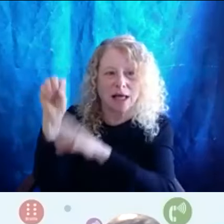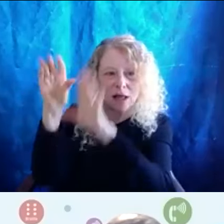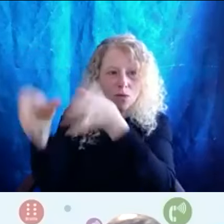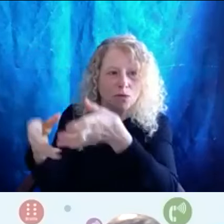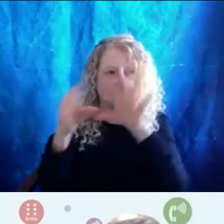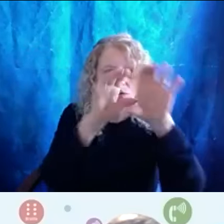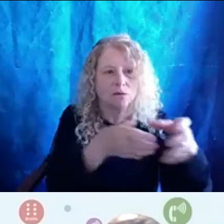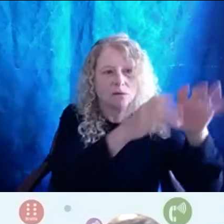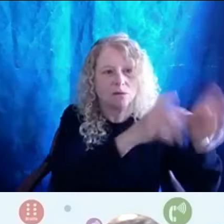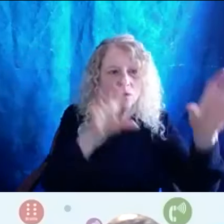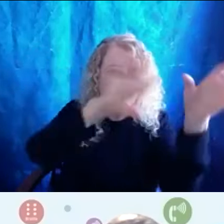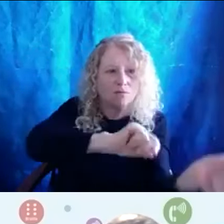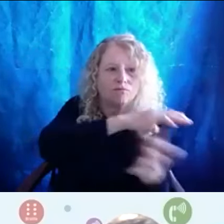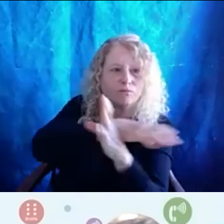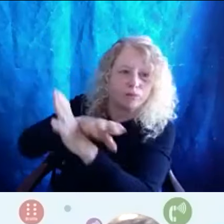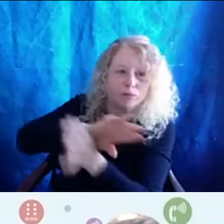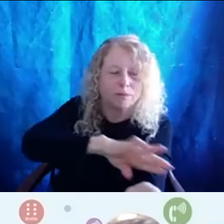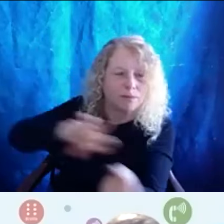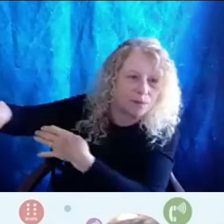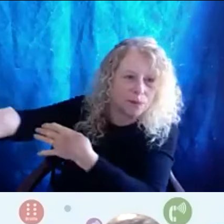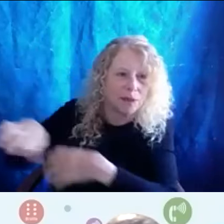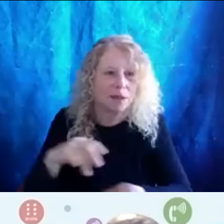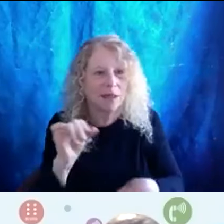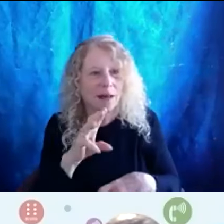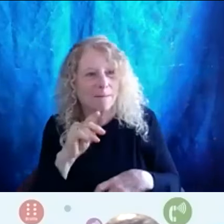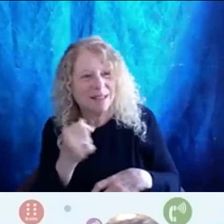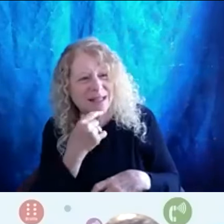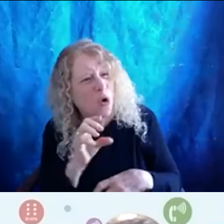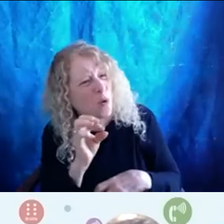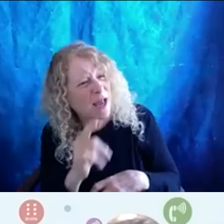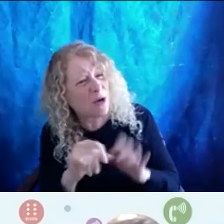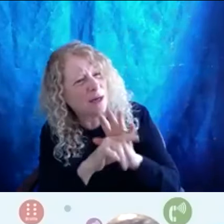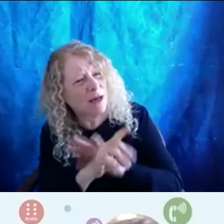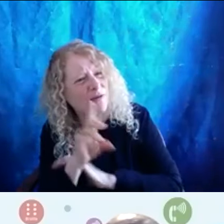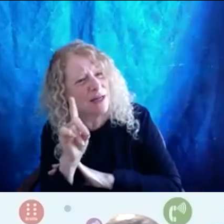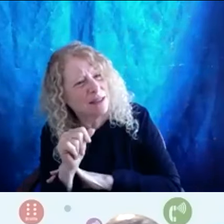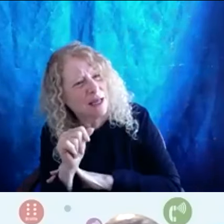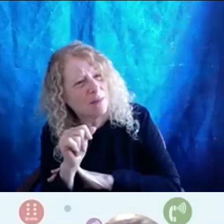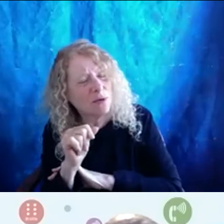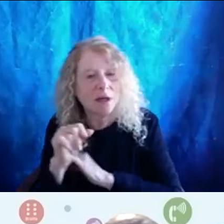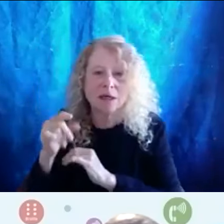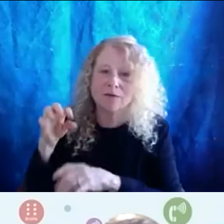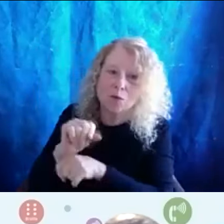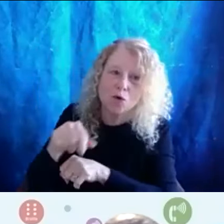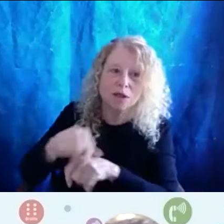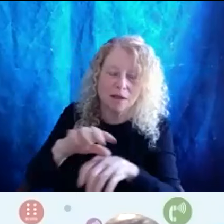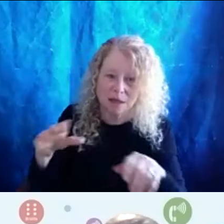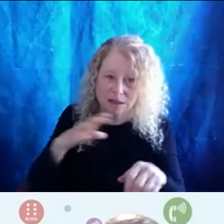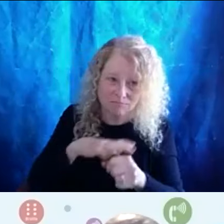should we like, is it OK to identify as disabled? Is it not because when you've worked in the space and then you become disabled, it's different.